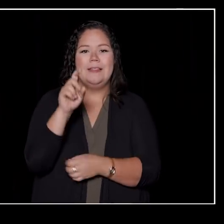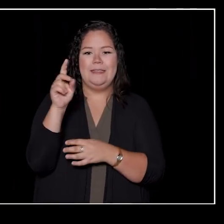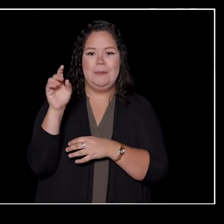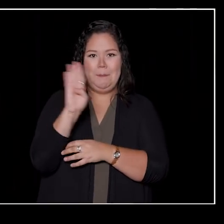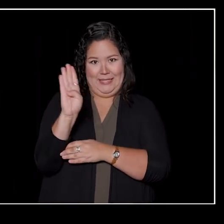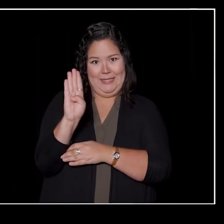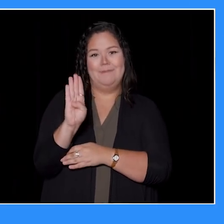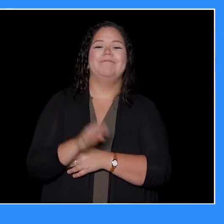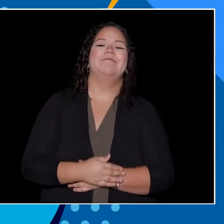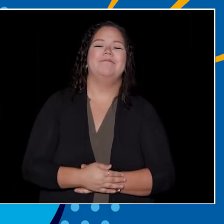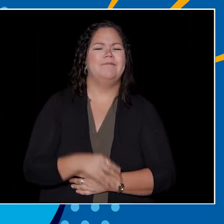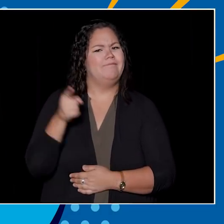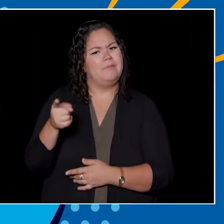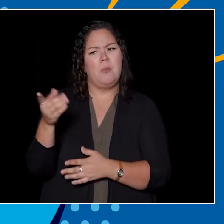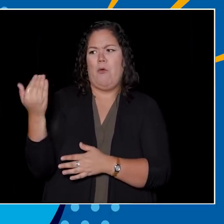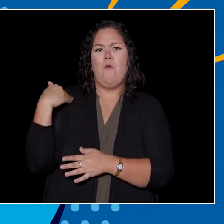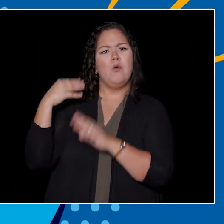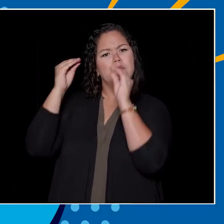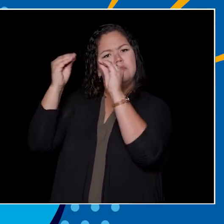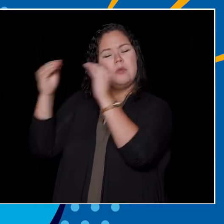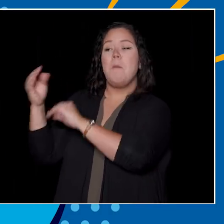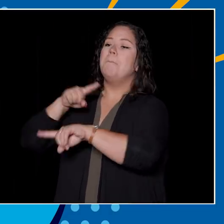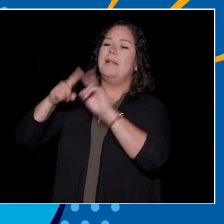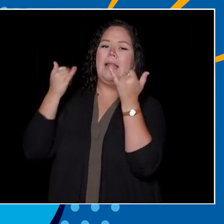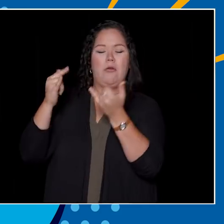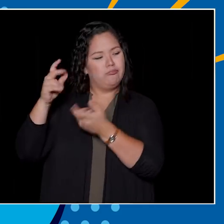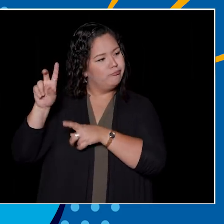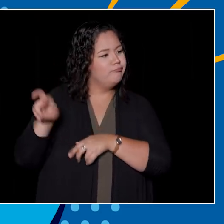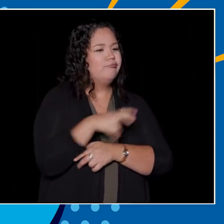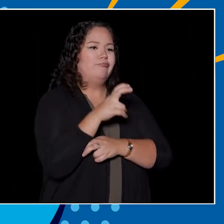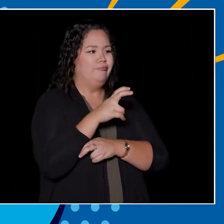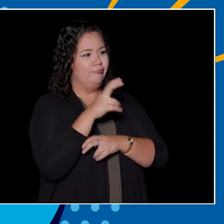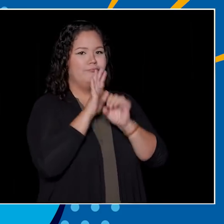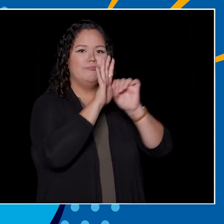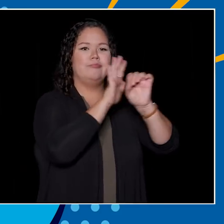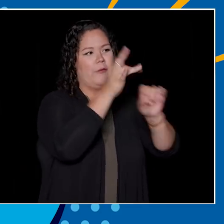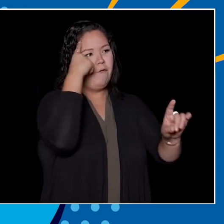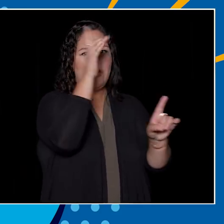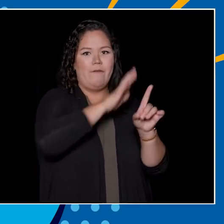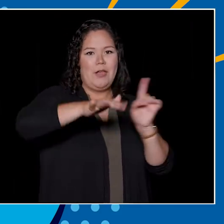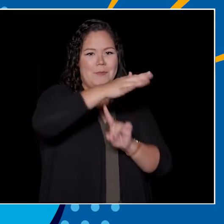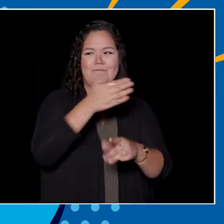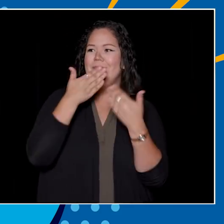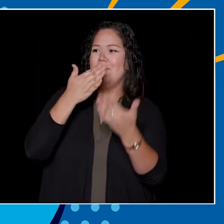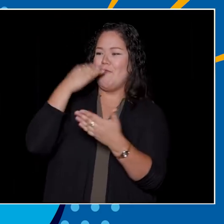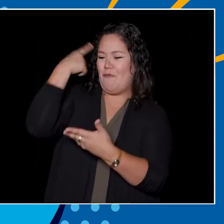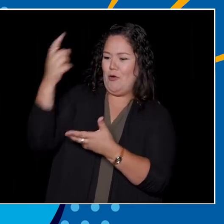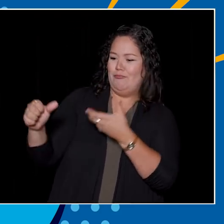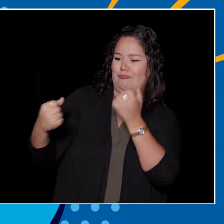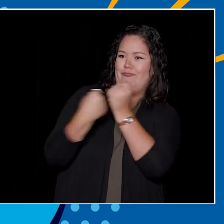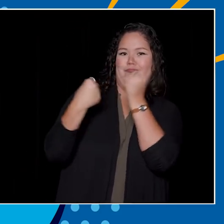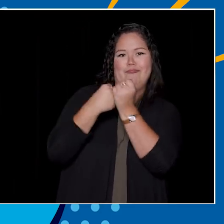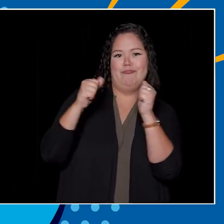He was a professor at the time and now an esteemed environmental activist. Thank you for helping to create The Pit Pub, David. All right, onto our next question.